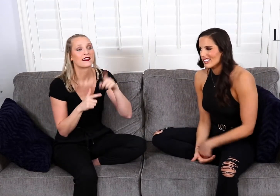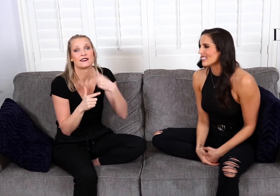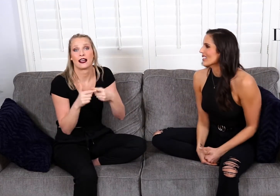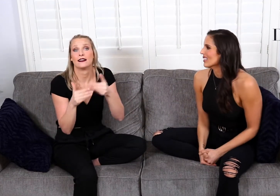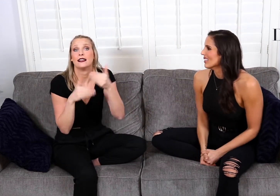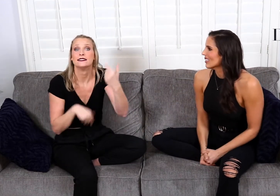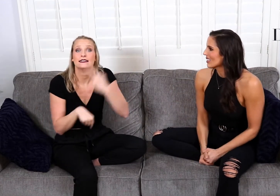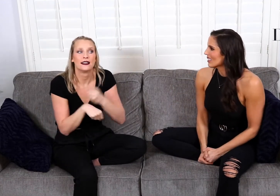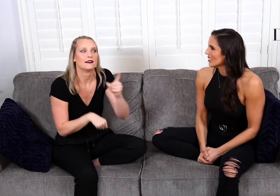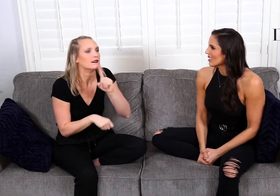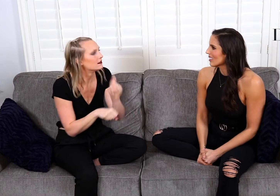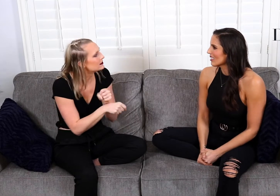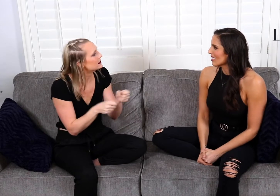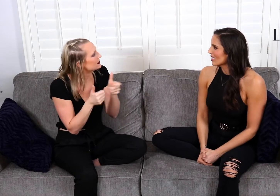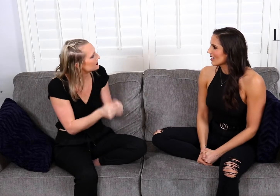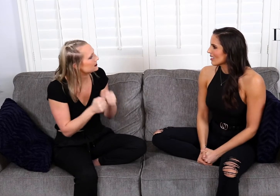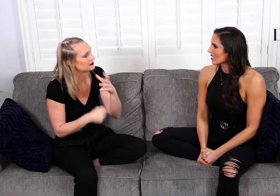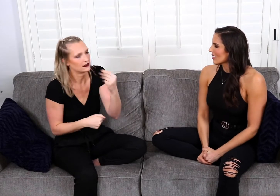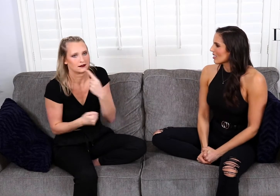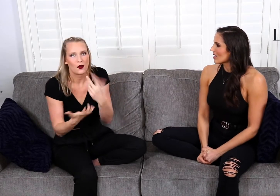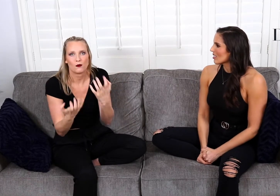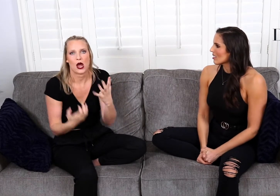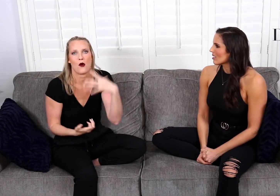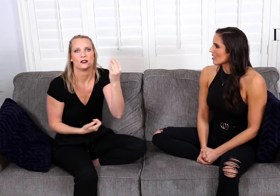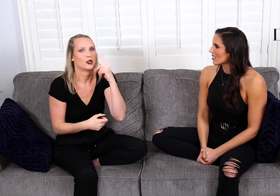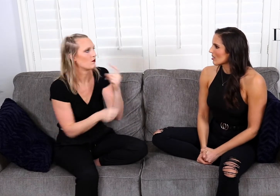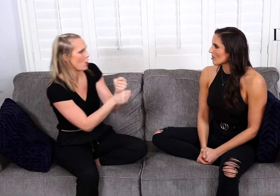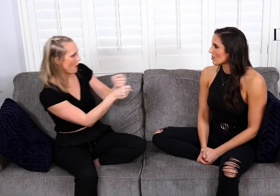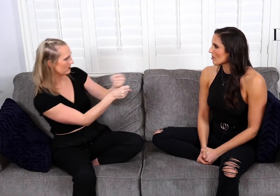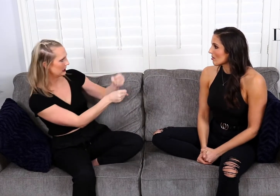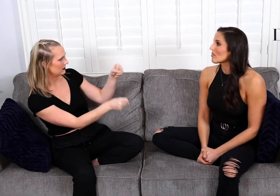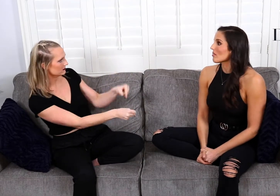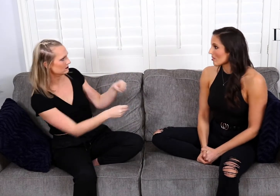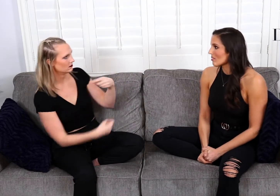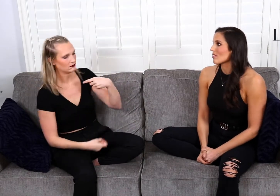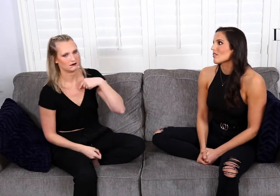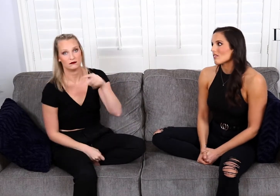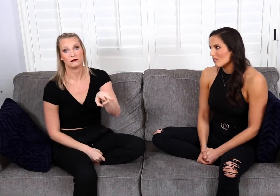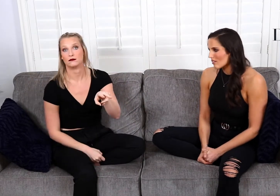You were. And then the next day, he actually texted me and said that he wanted to go out for coffee.